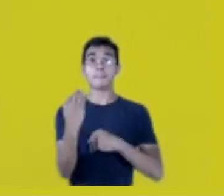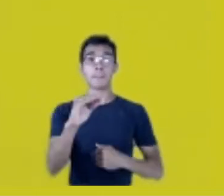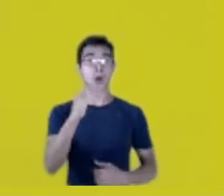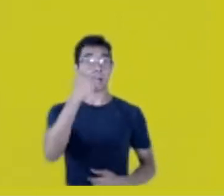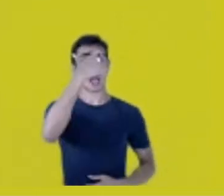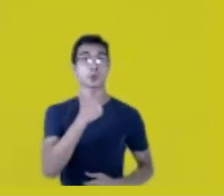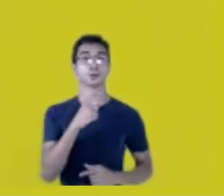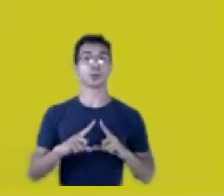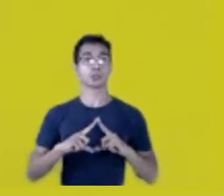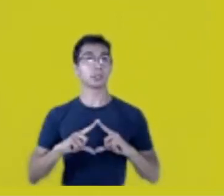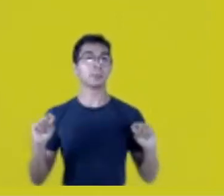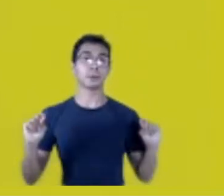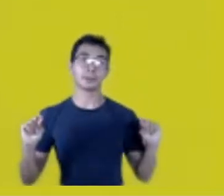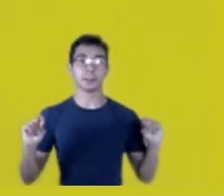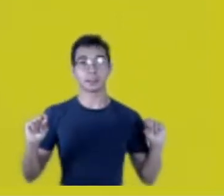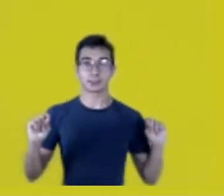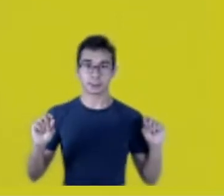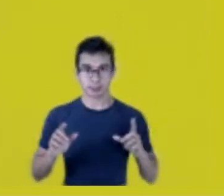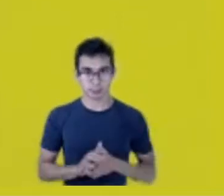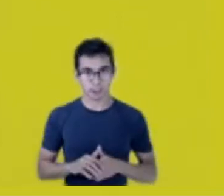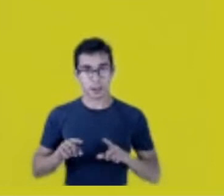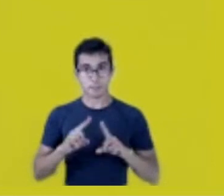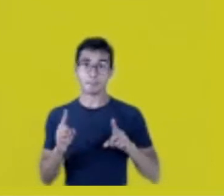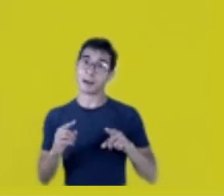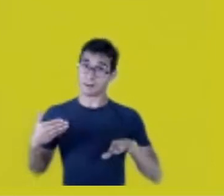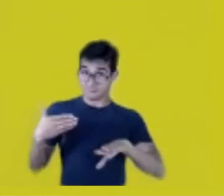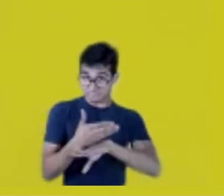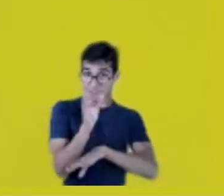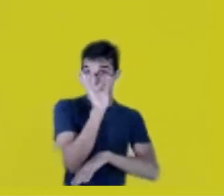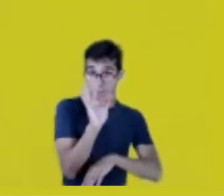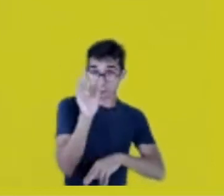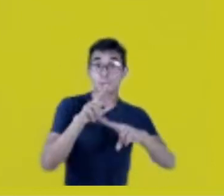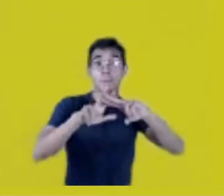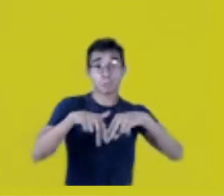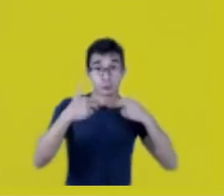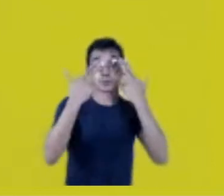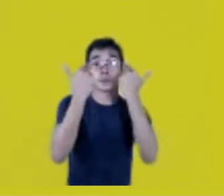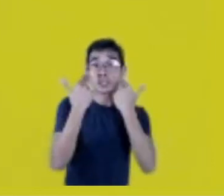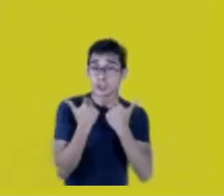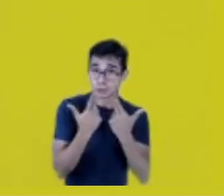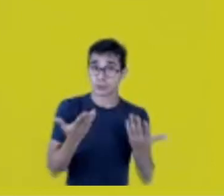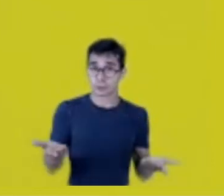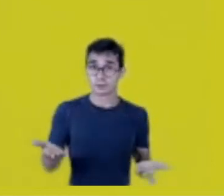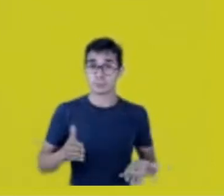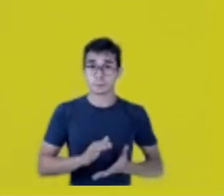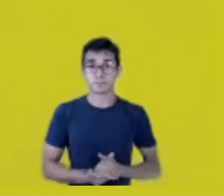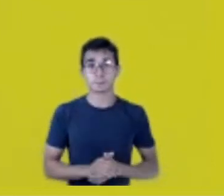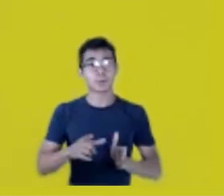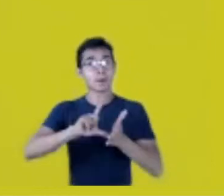They’re in college because they’re Natives. So, first of all, be proud of your identity.